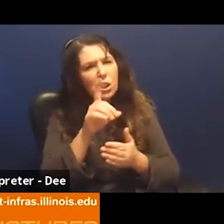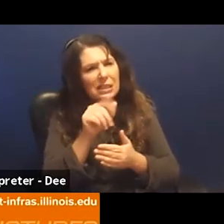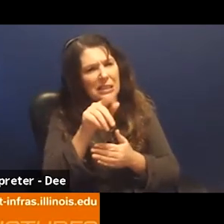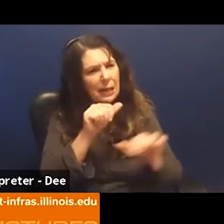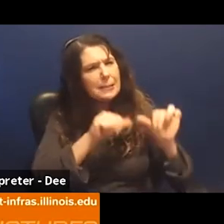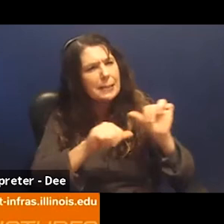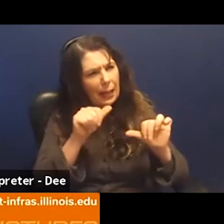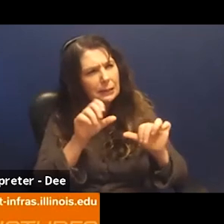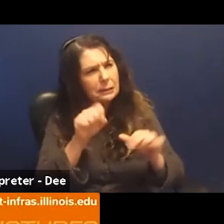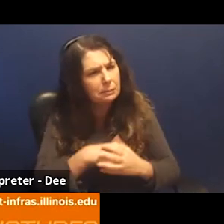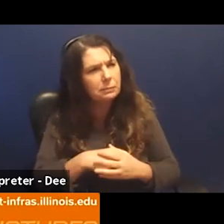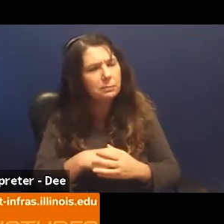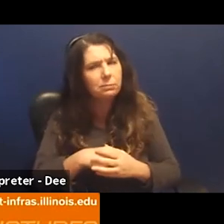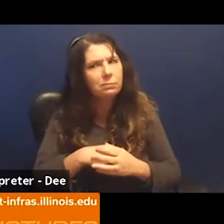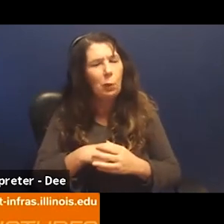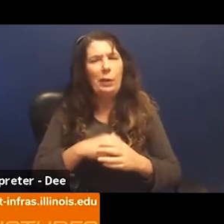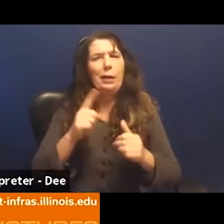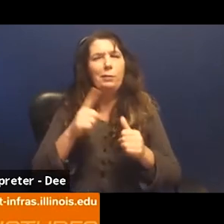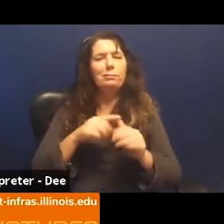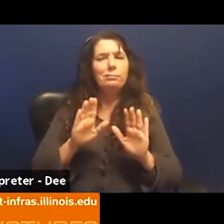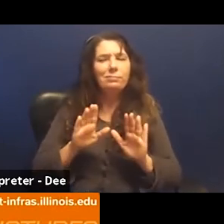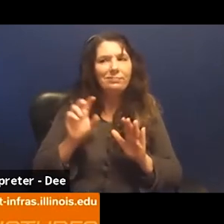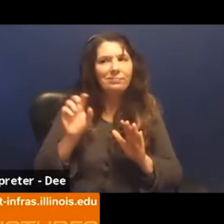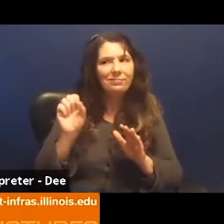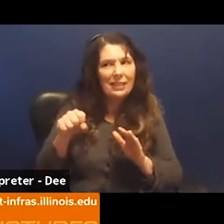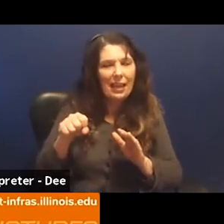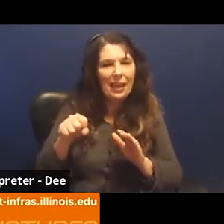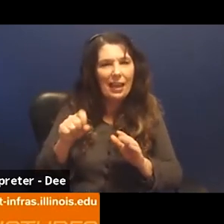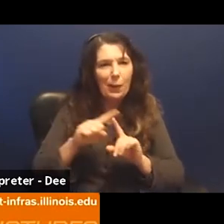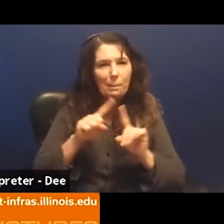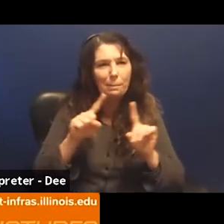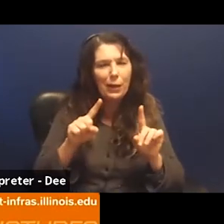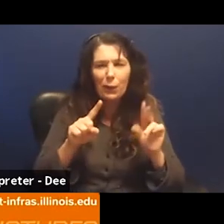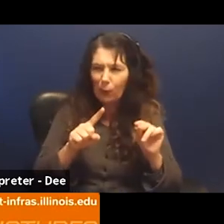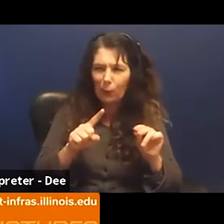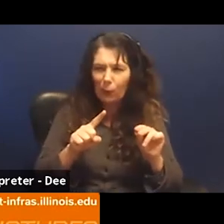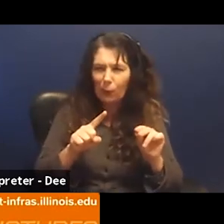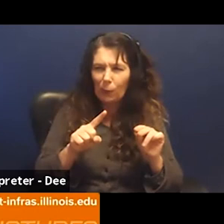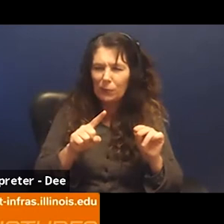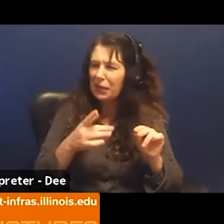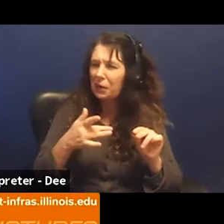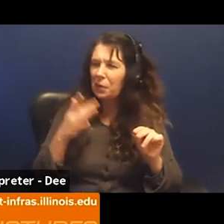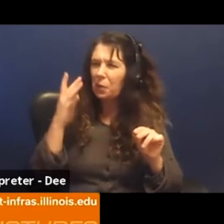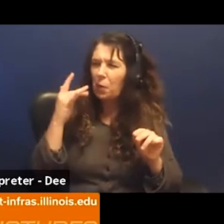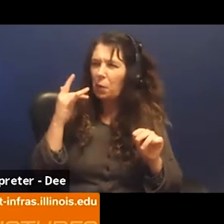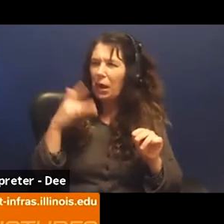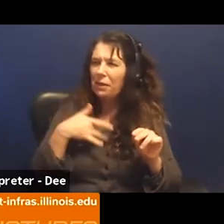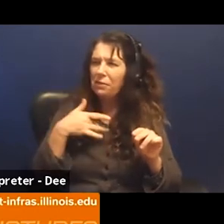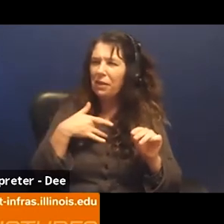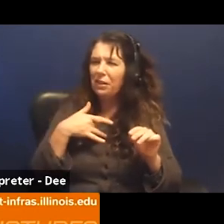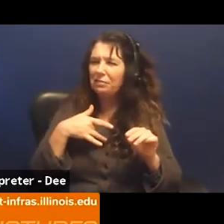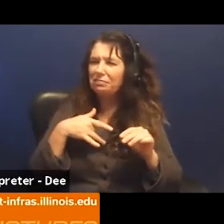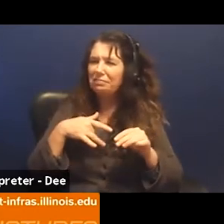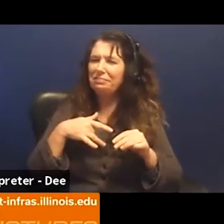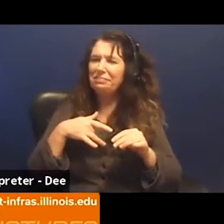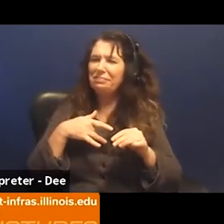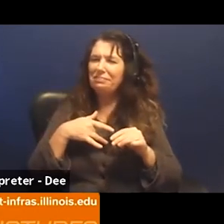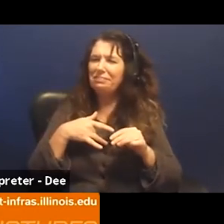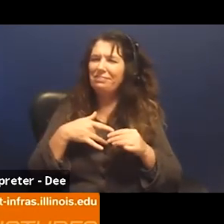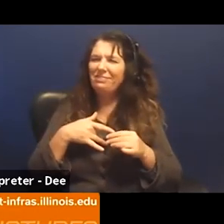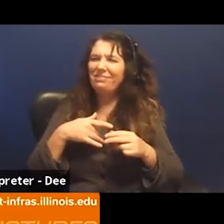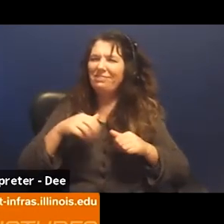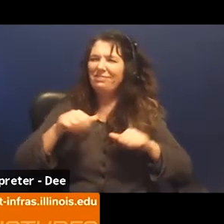And so when I first encountered that I was like, Yeah, but no, and then I couldn't figure out why. I felt some dissonance.